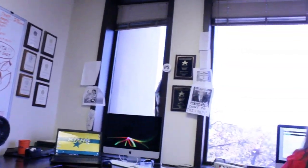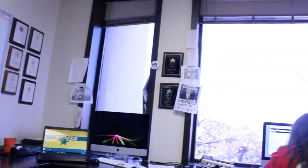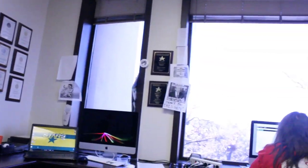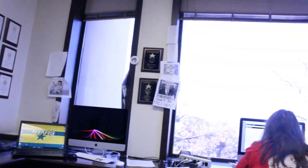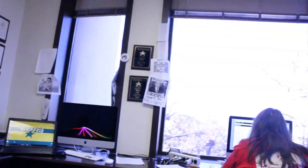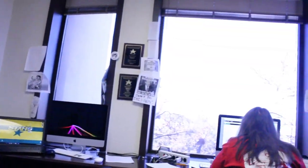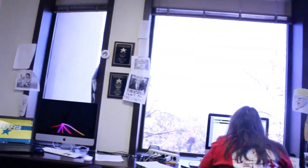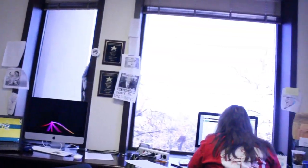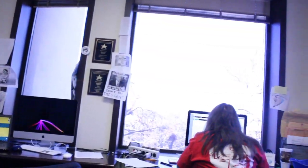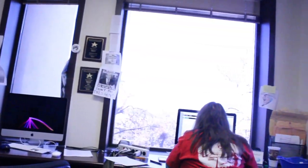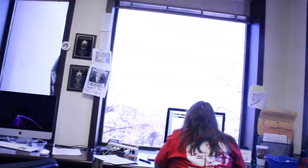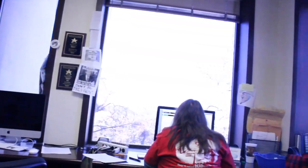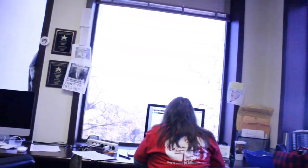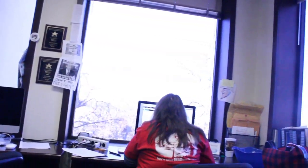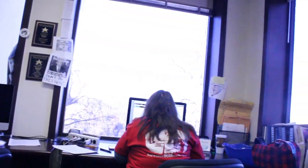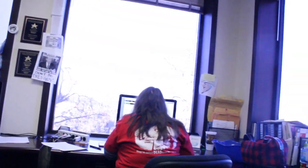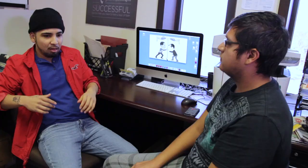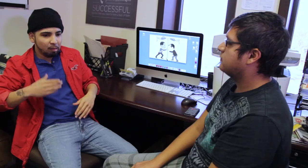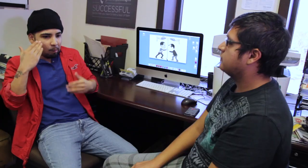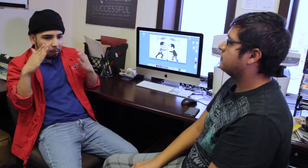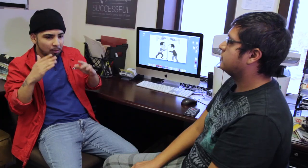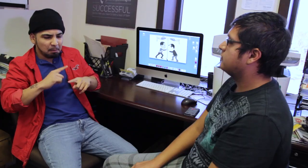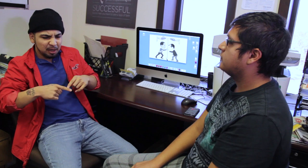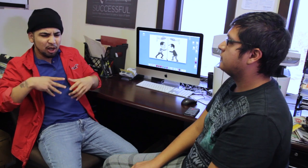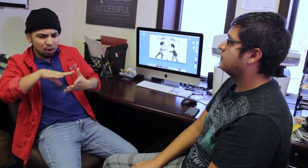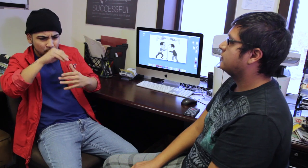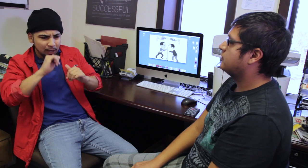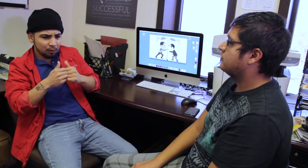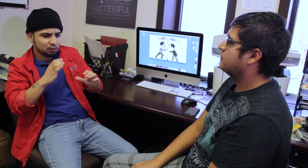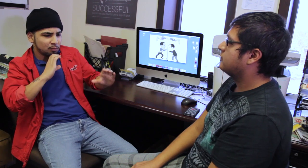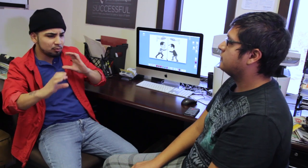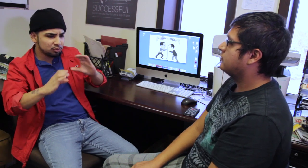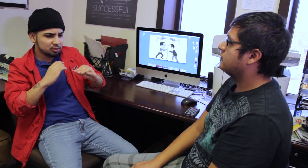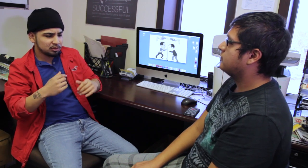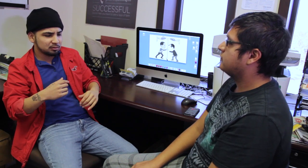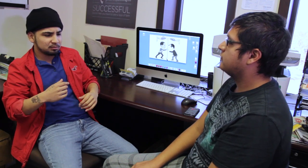opportunity to learn how to get along with hearing people in the world and show that